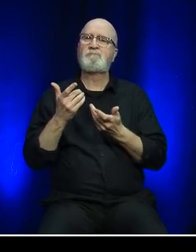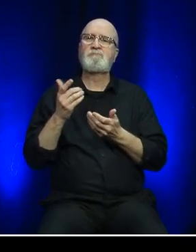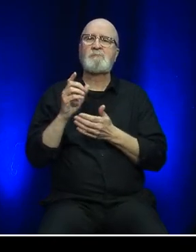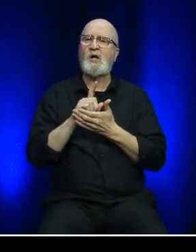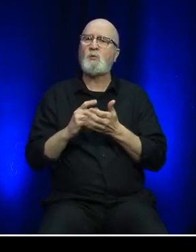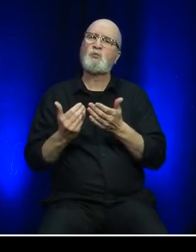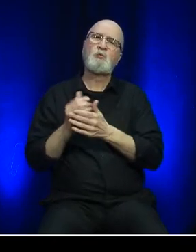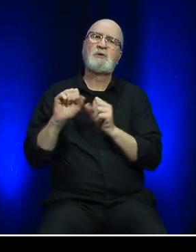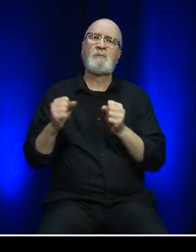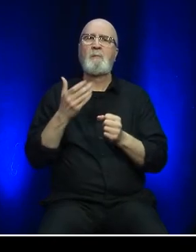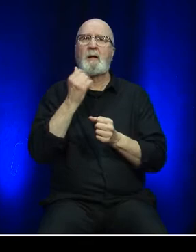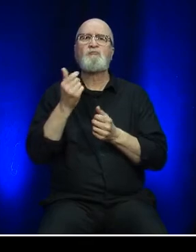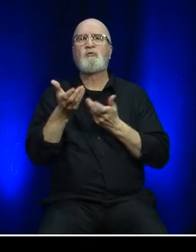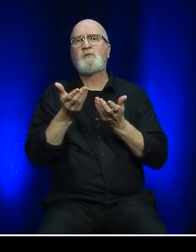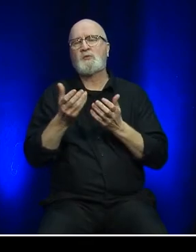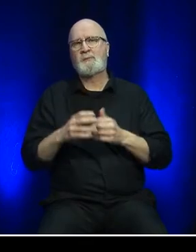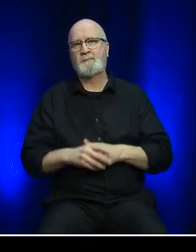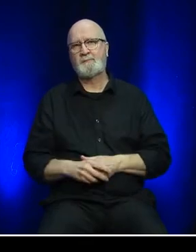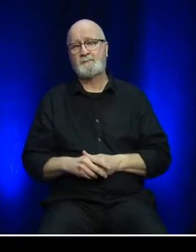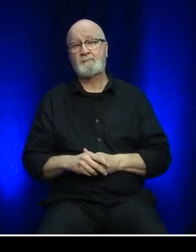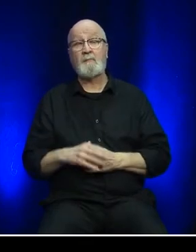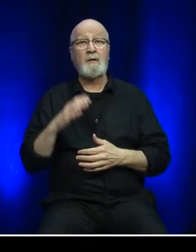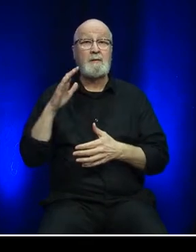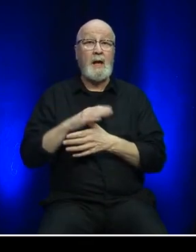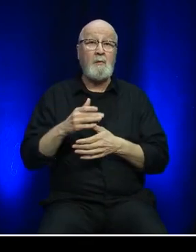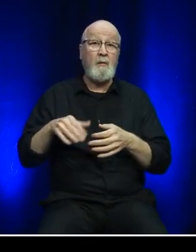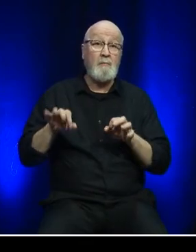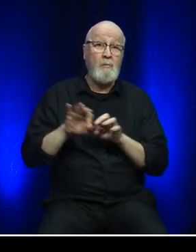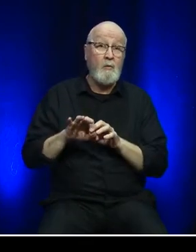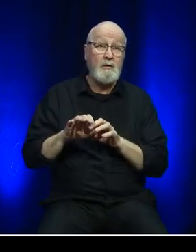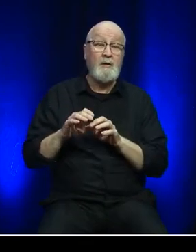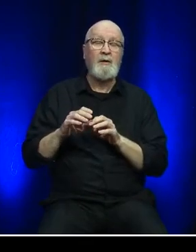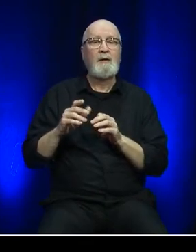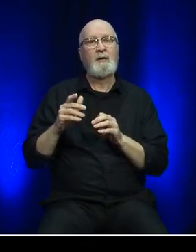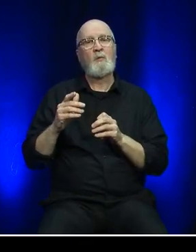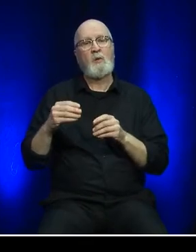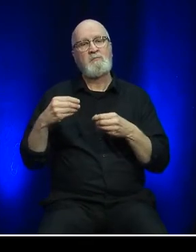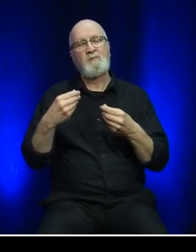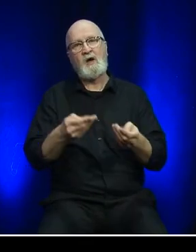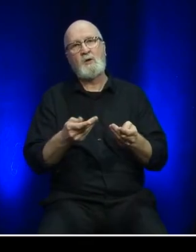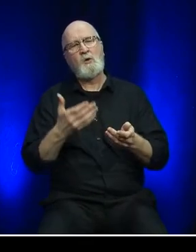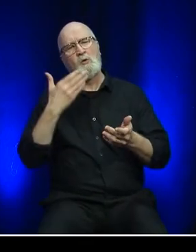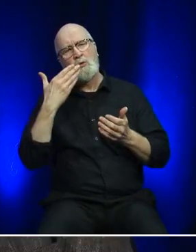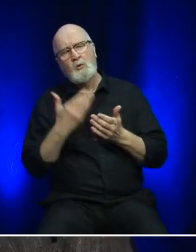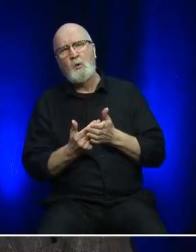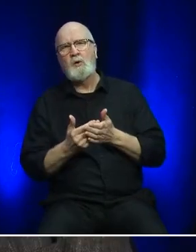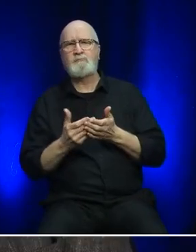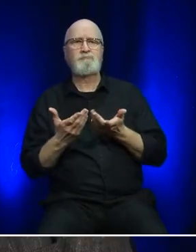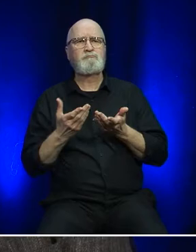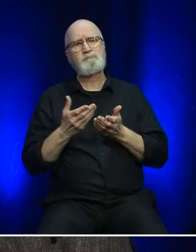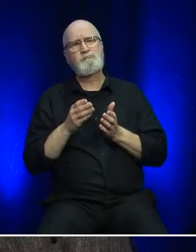A major focus for Marine Atlantic is providing our customers with a reliable, efficient, and affordable ferry service.